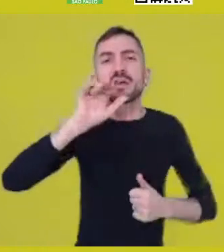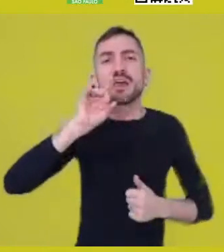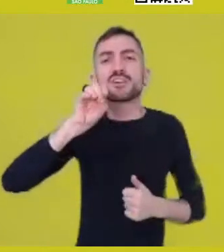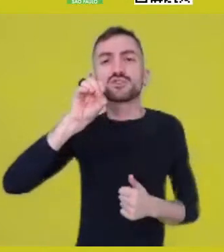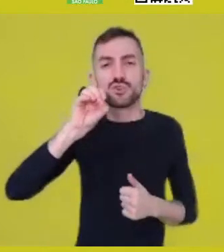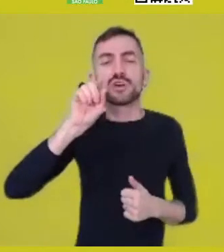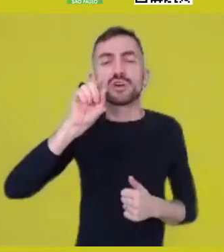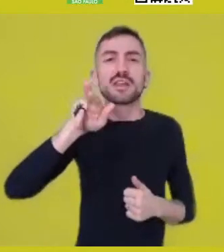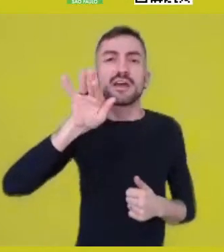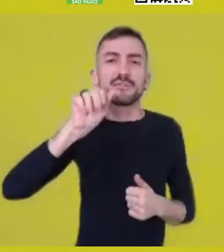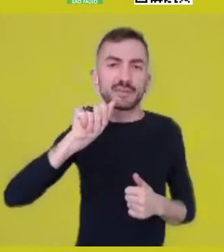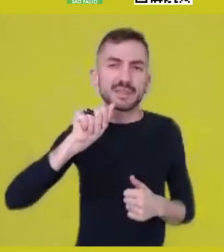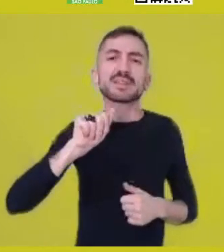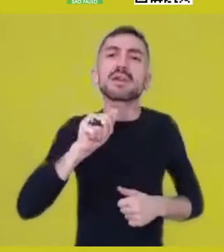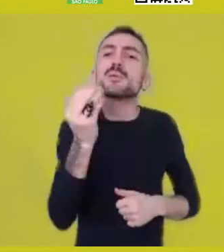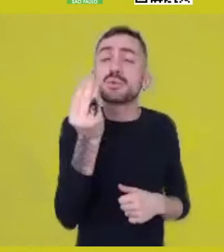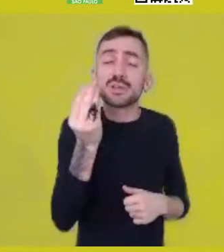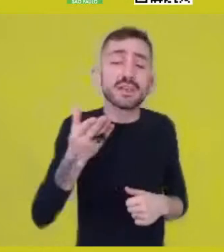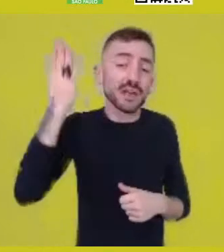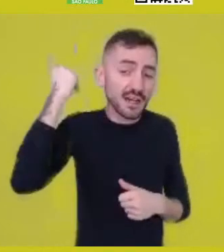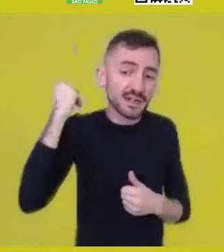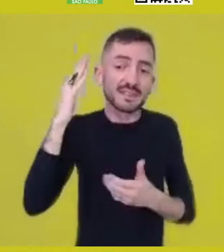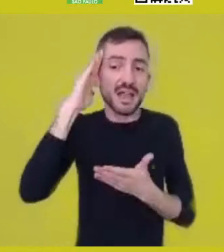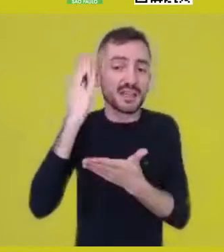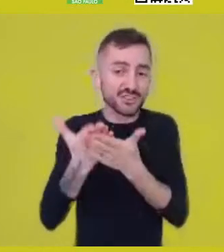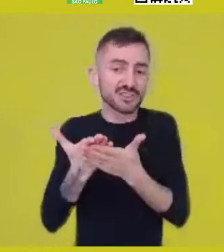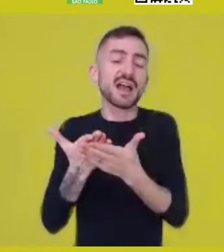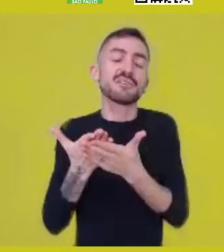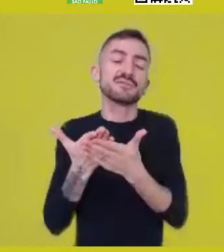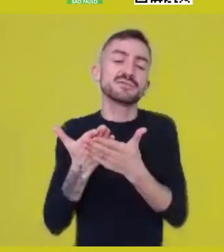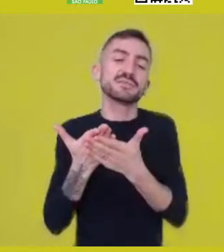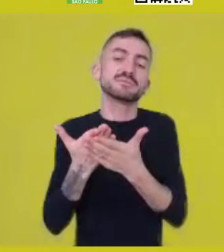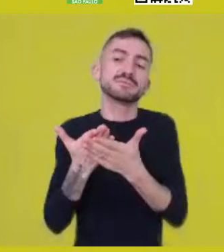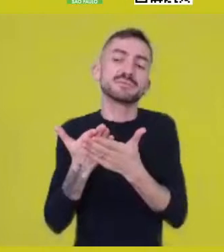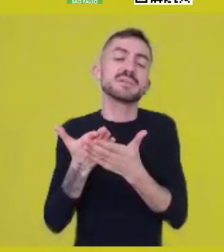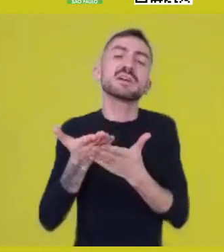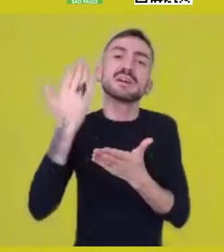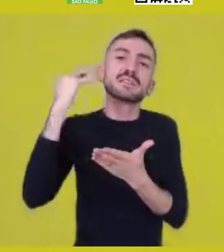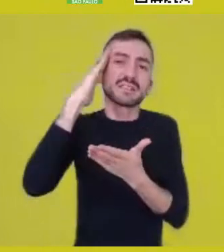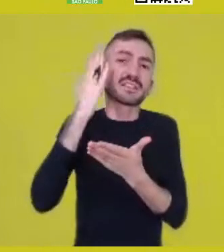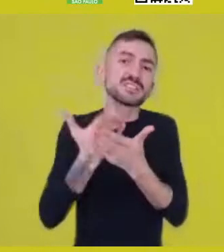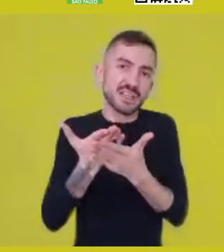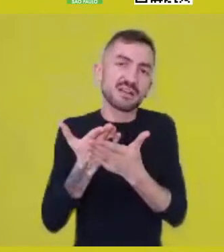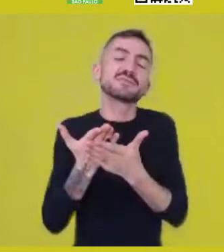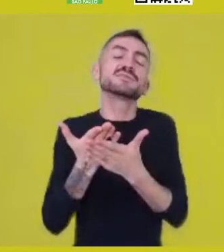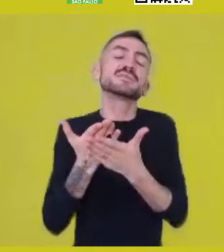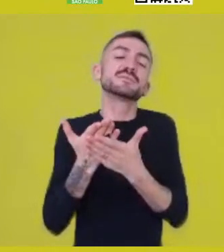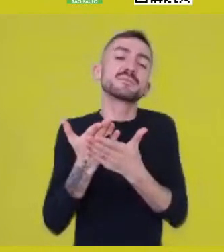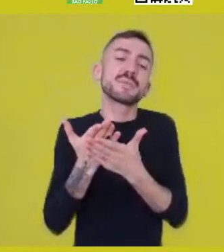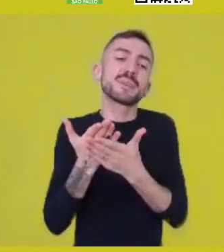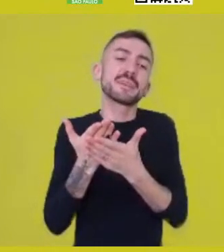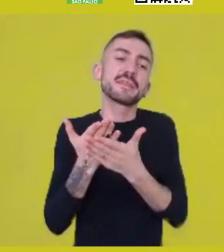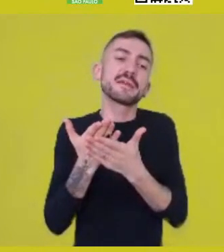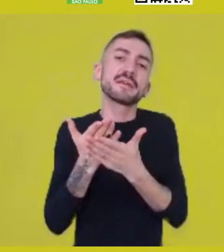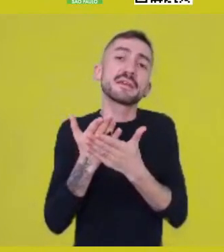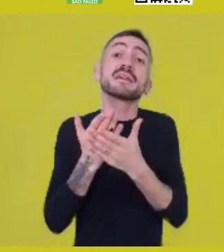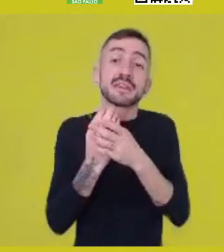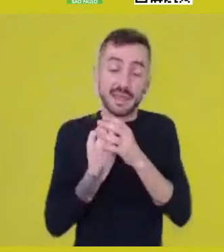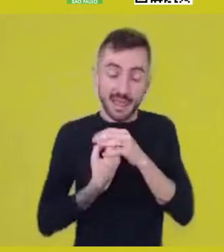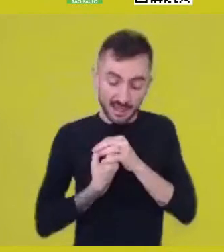It was believed that the composition of this ontology